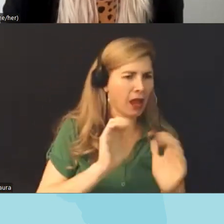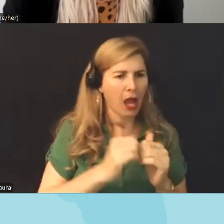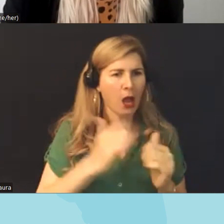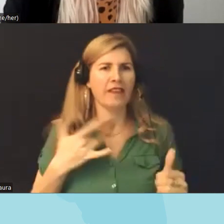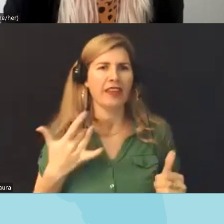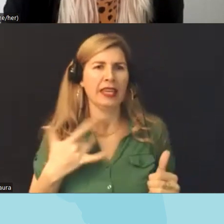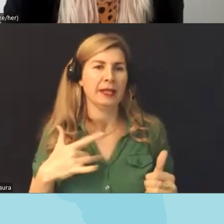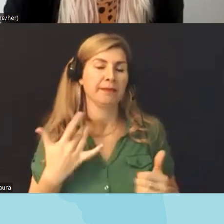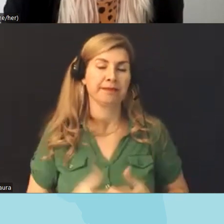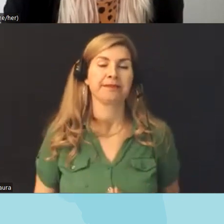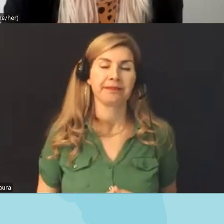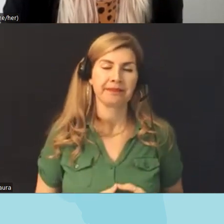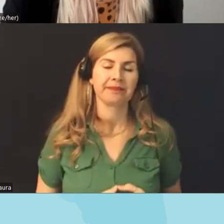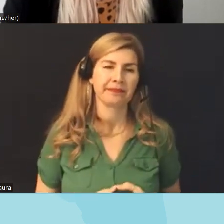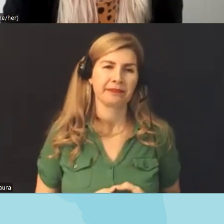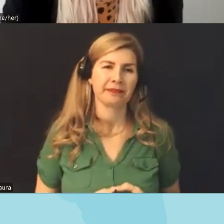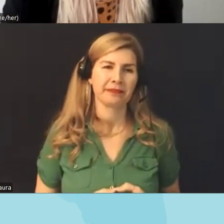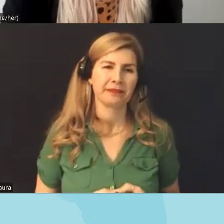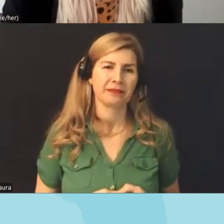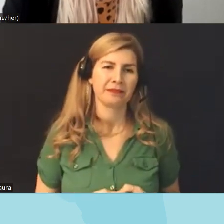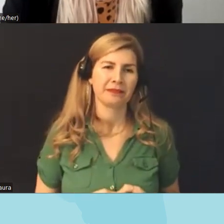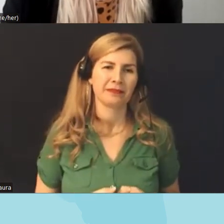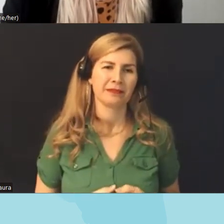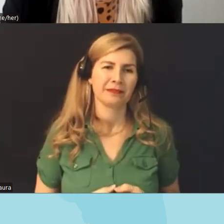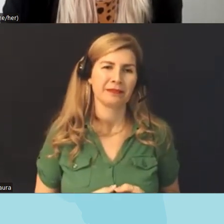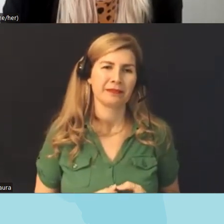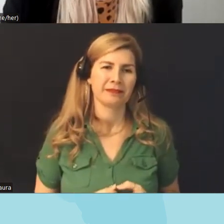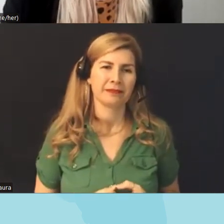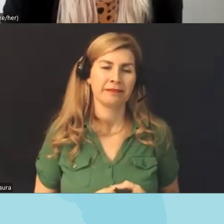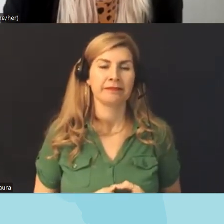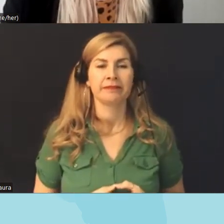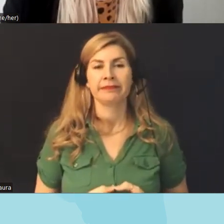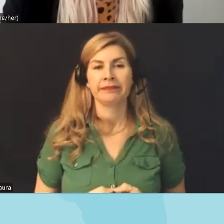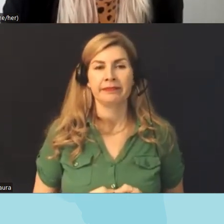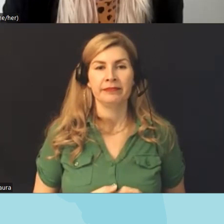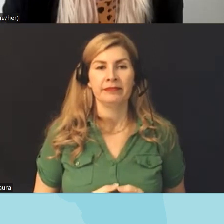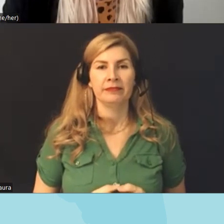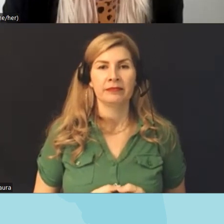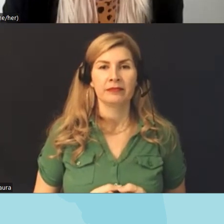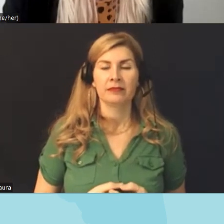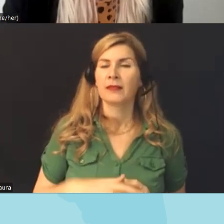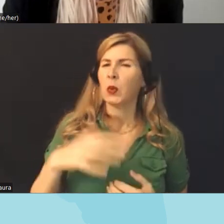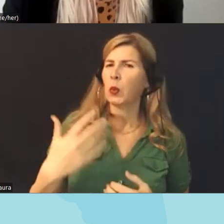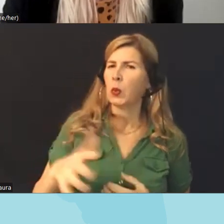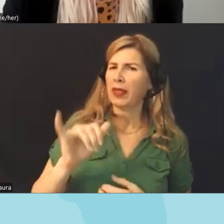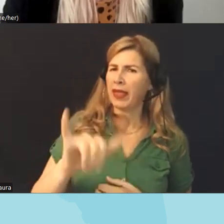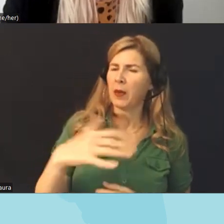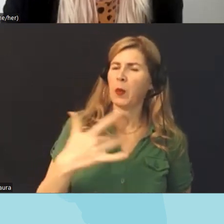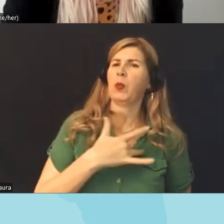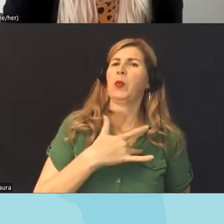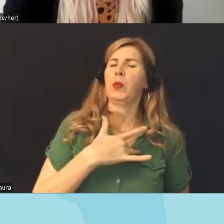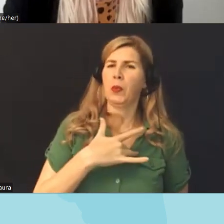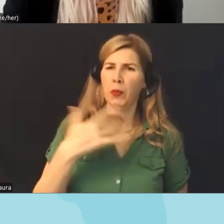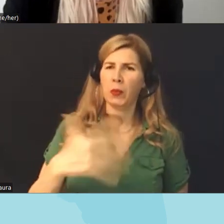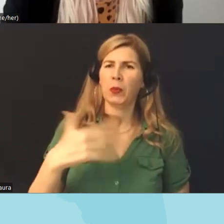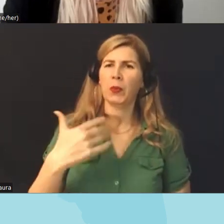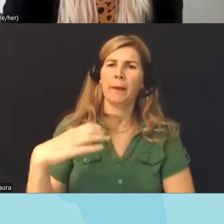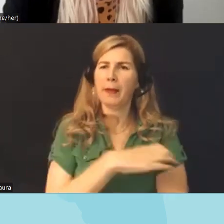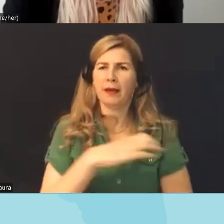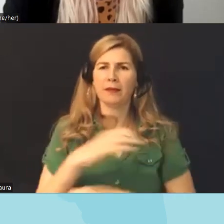world that's so powerful and it makes me think um you know I think we've all heard that you